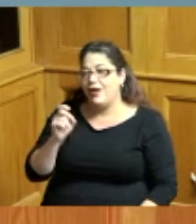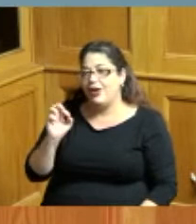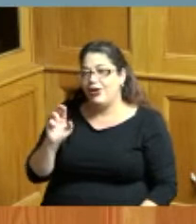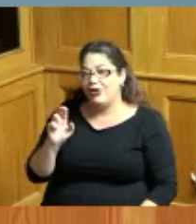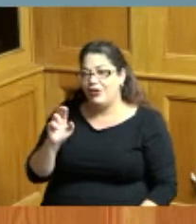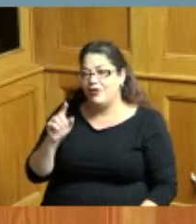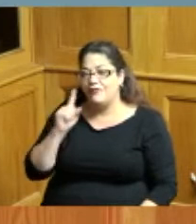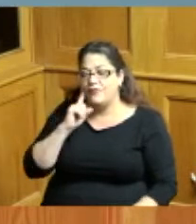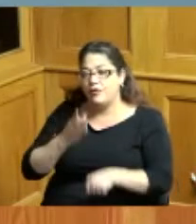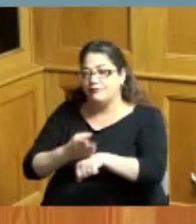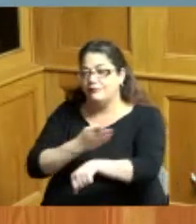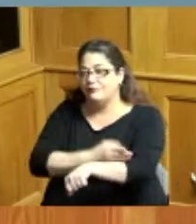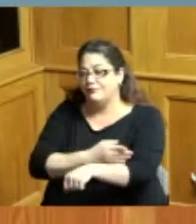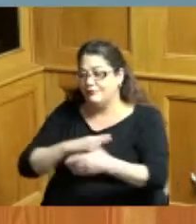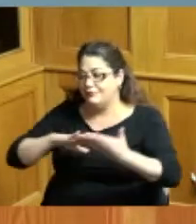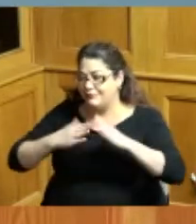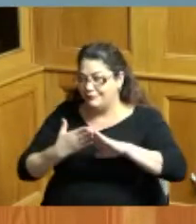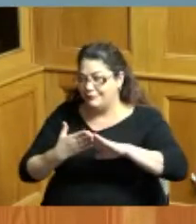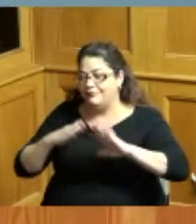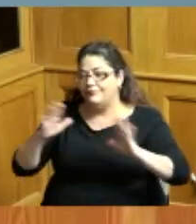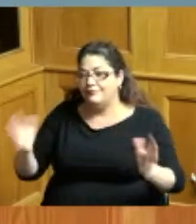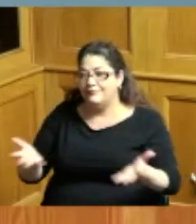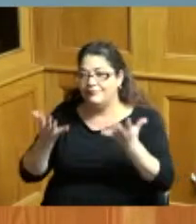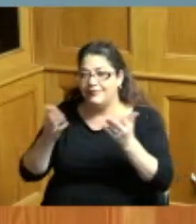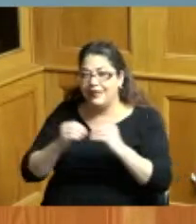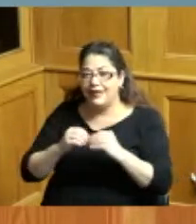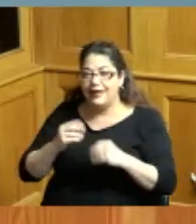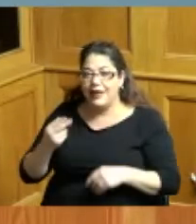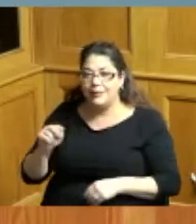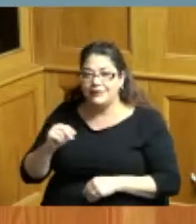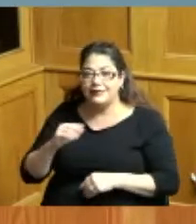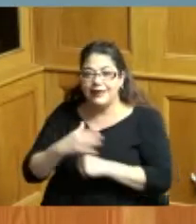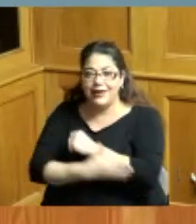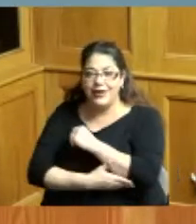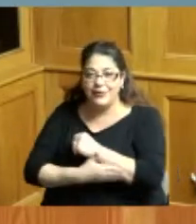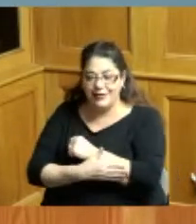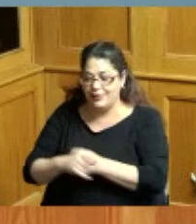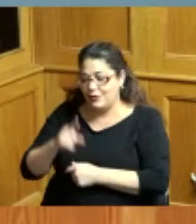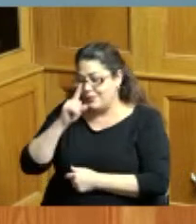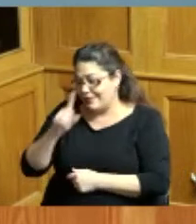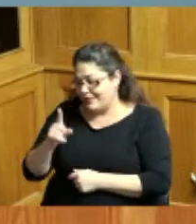of our citizens of Hamilton County now therefore be a further proclaim that the